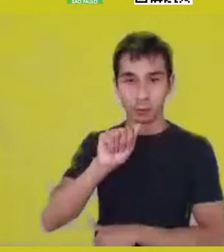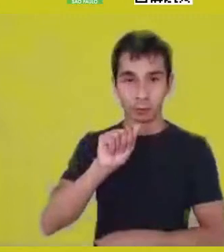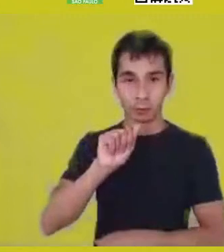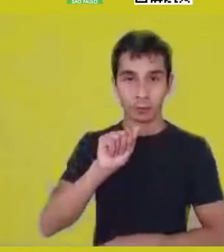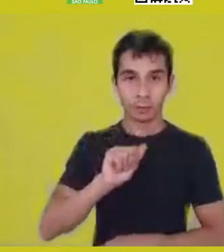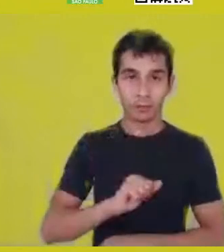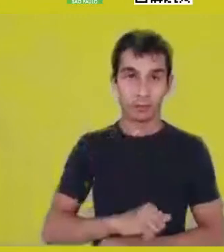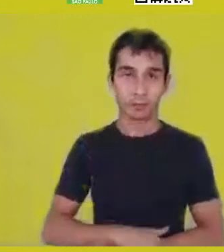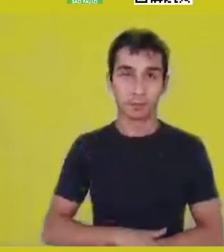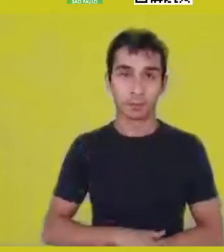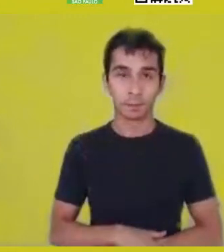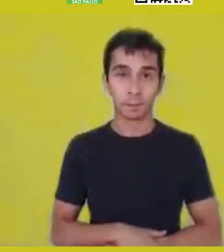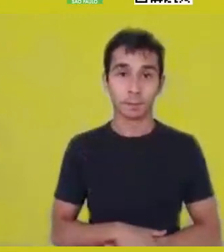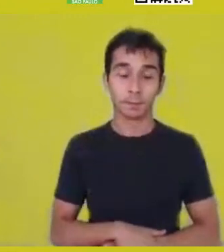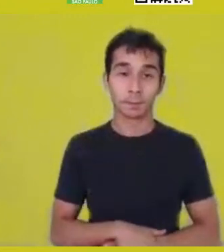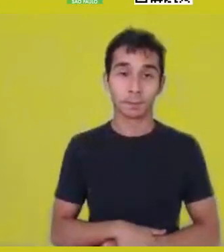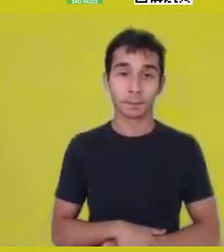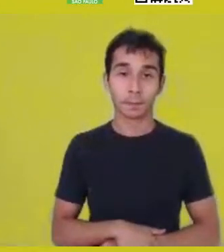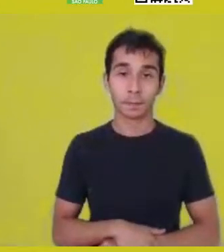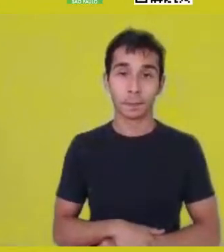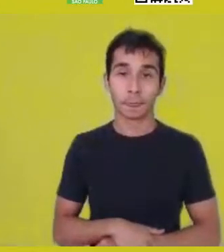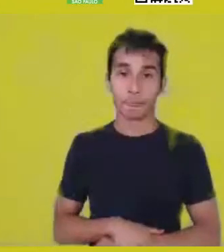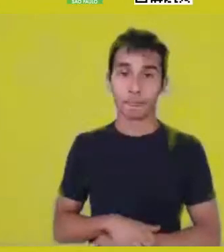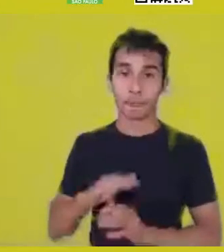Here’s a question from the Ubuntu Village School: